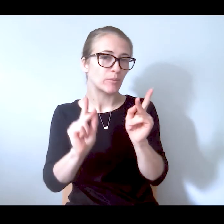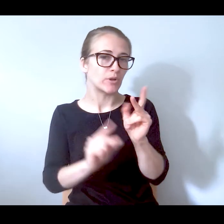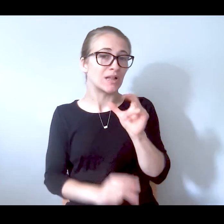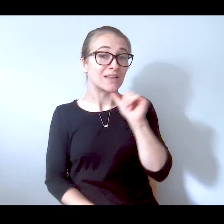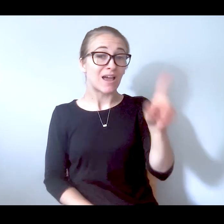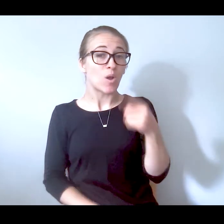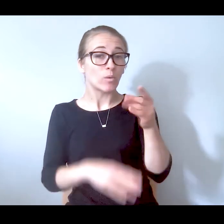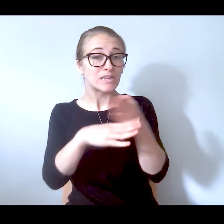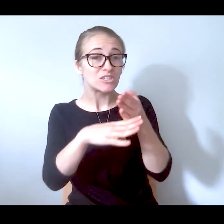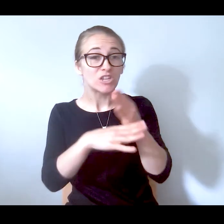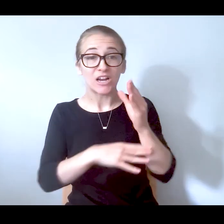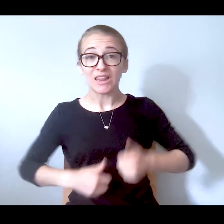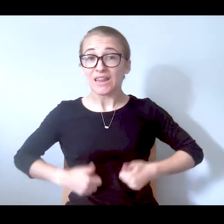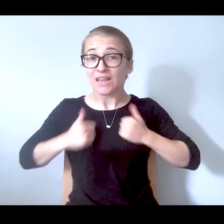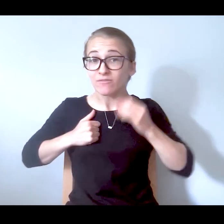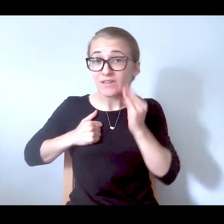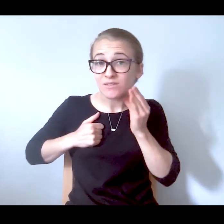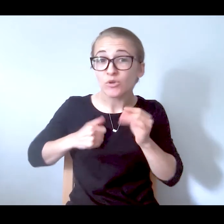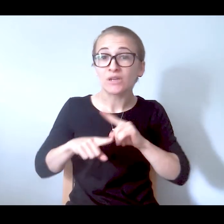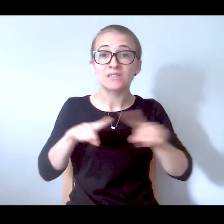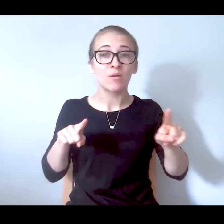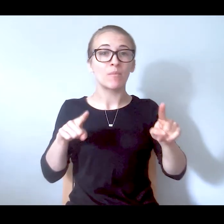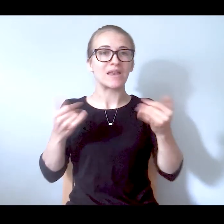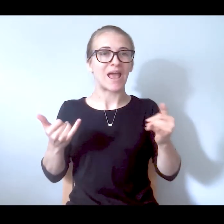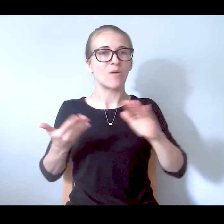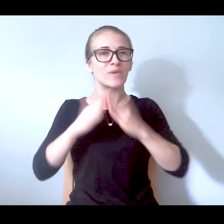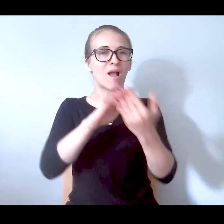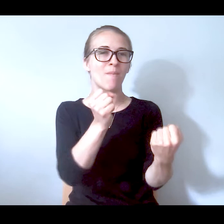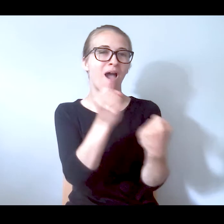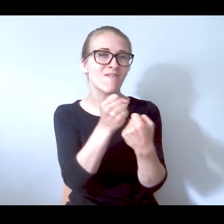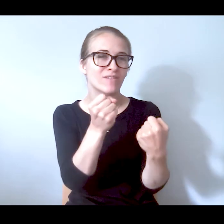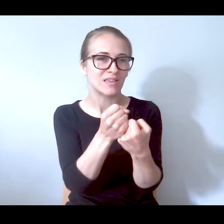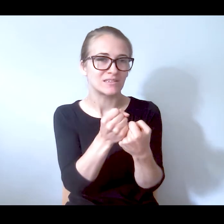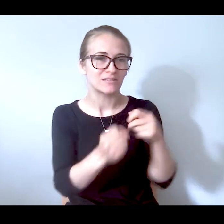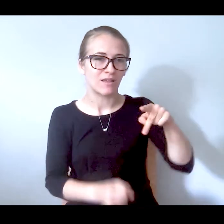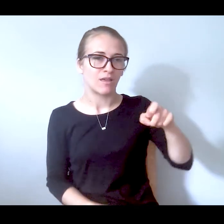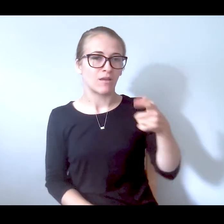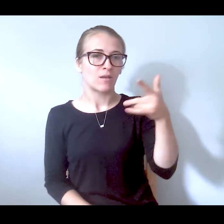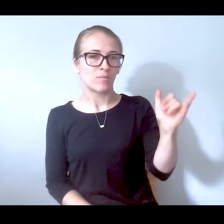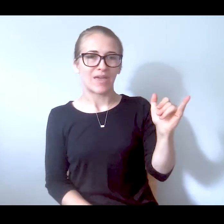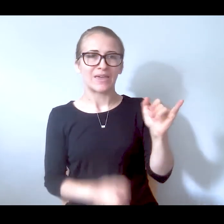are not only sharing their lived experiences but turning them into advocacy, like Peggy, who is the